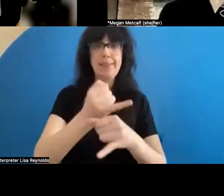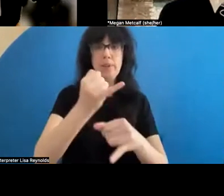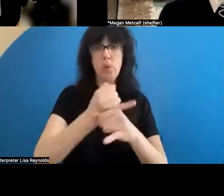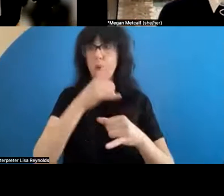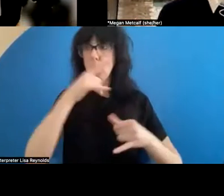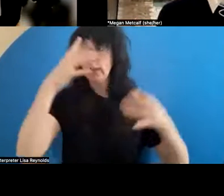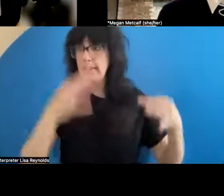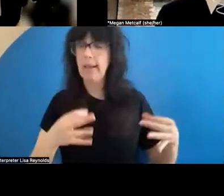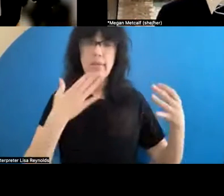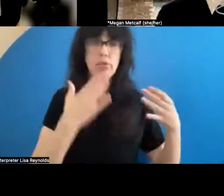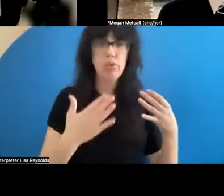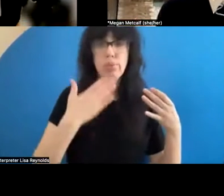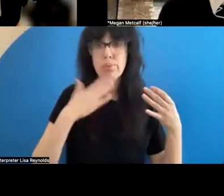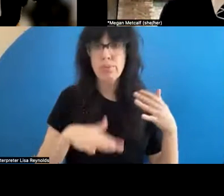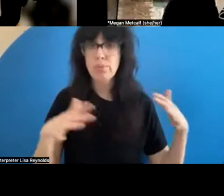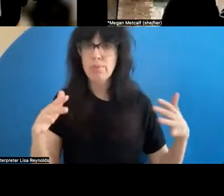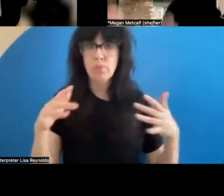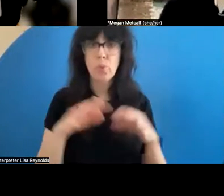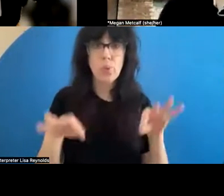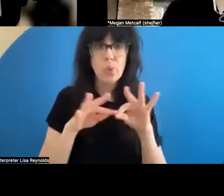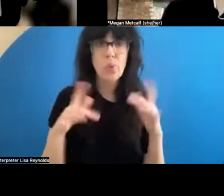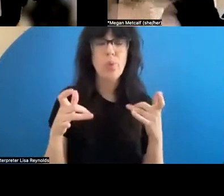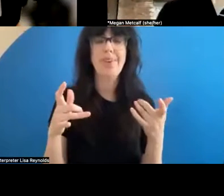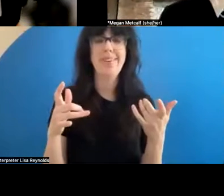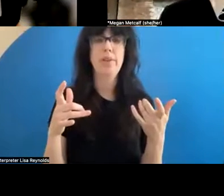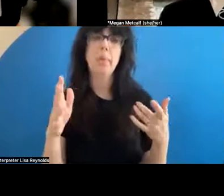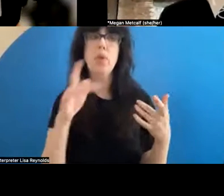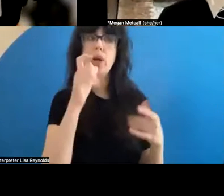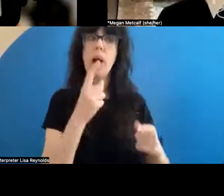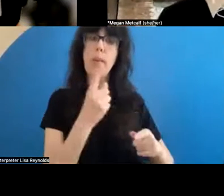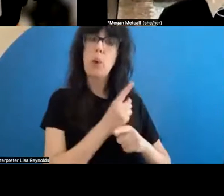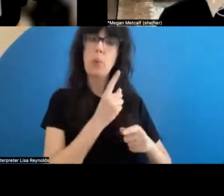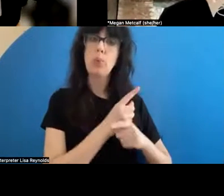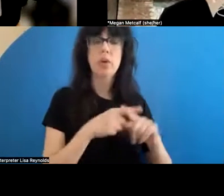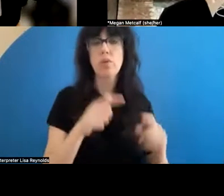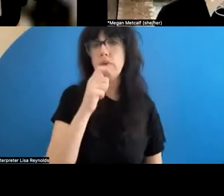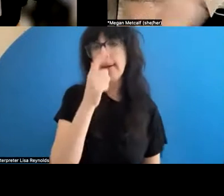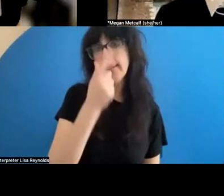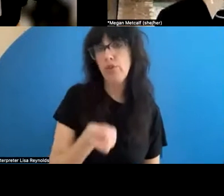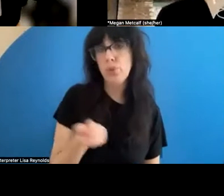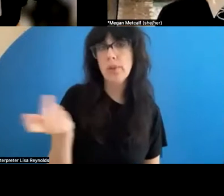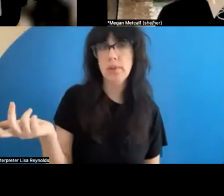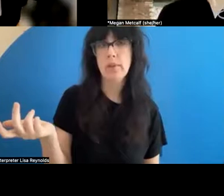. They're like way less either appropriate for or of interest